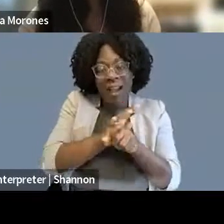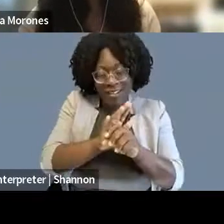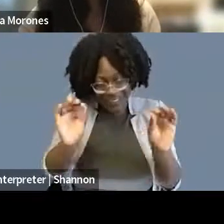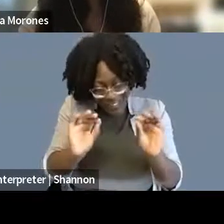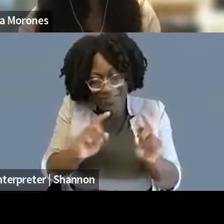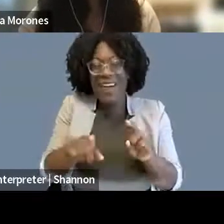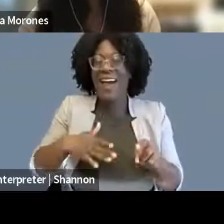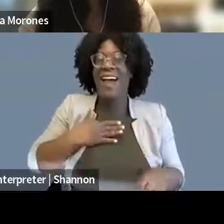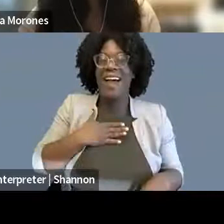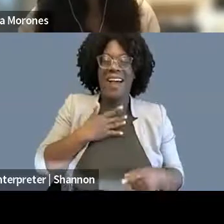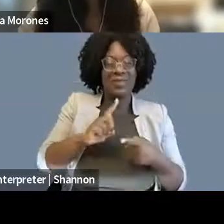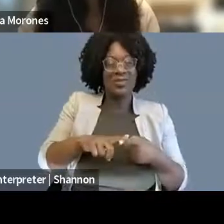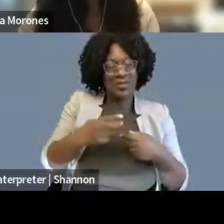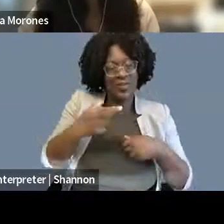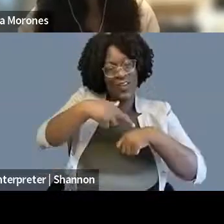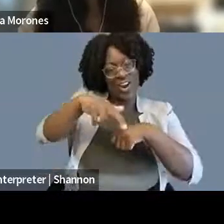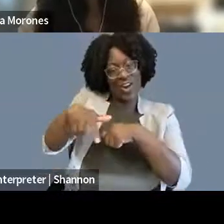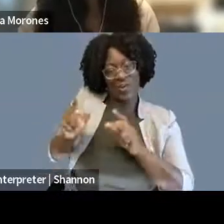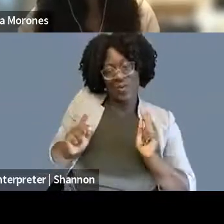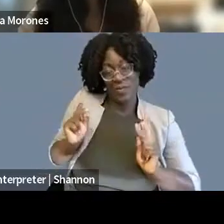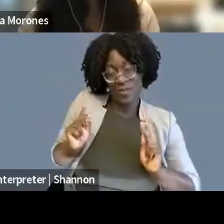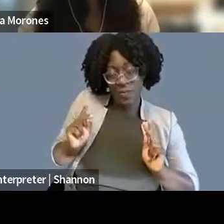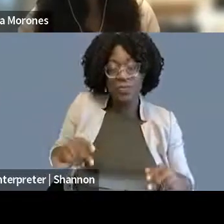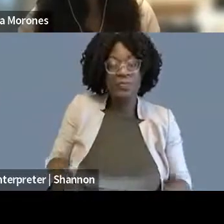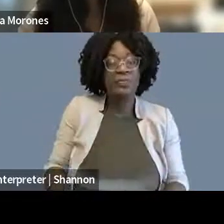They took on and have been leading some wonderful litigation